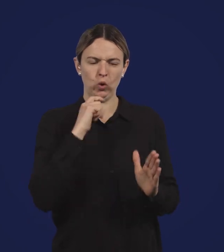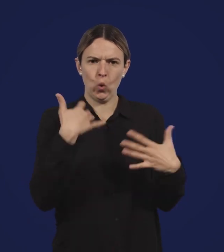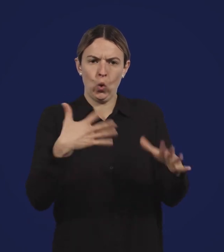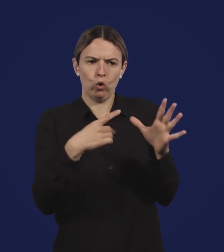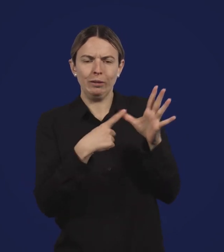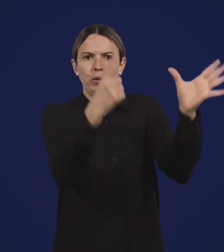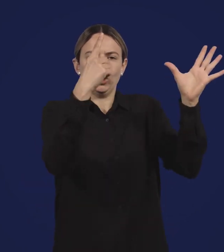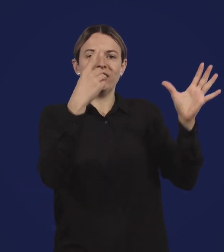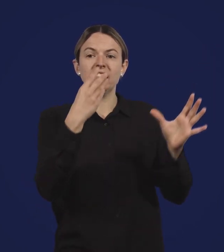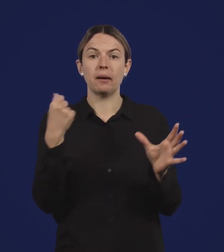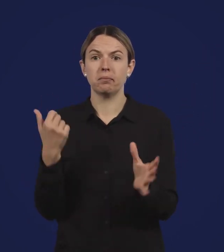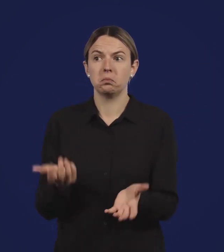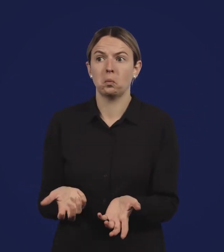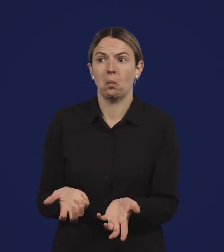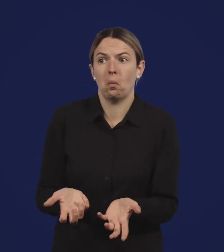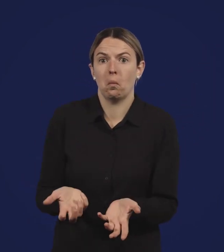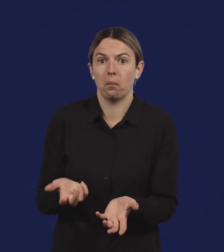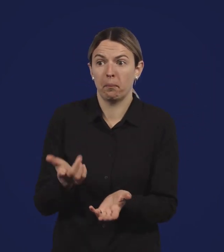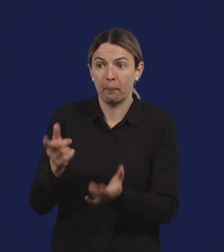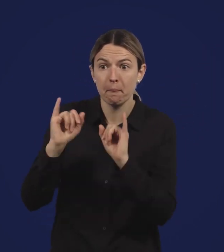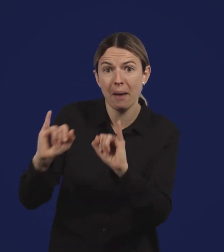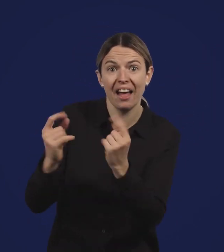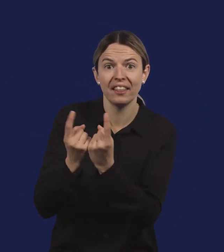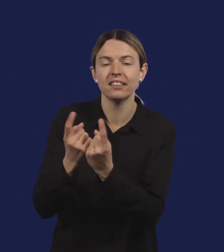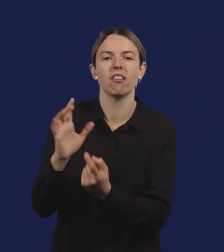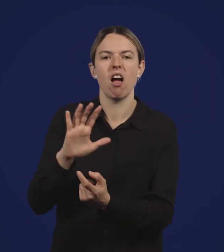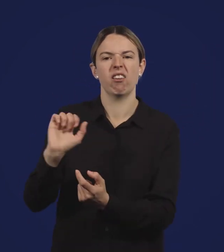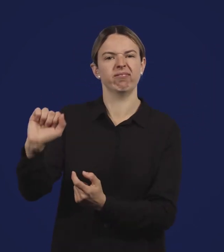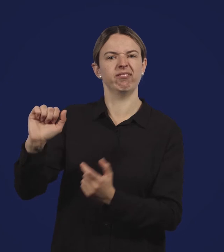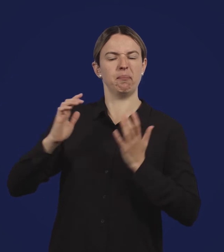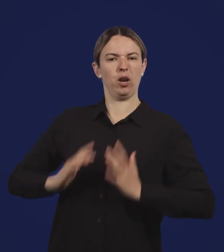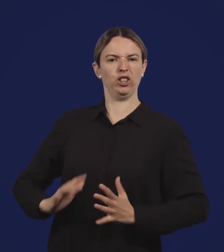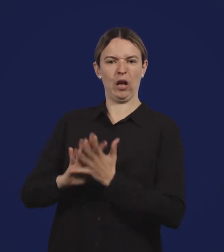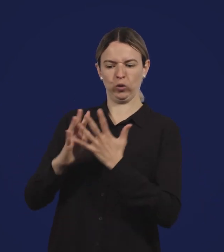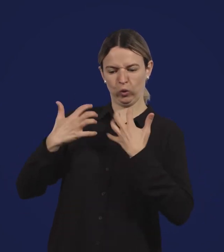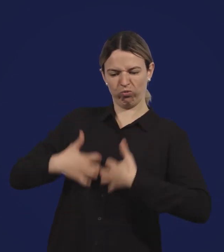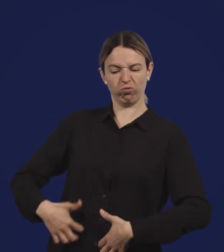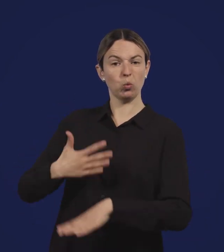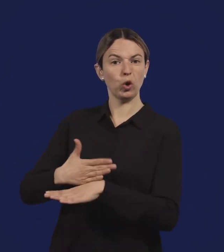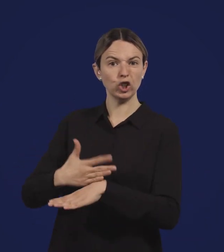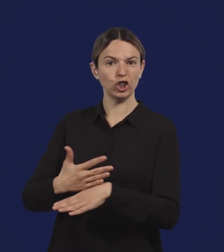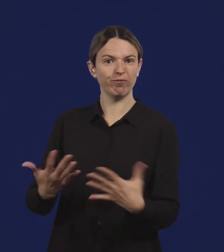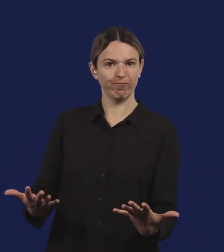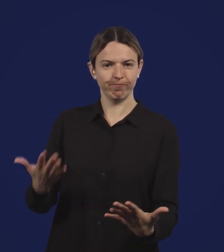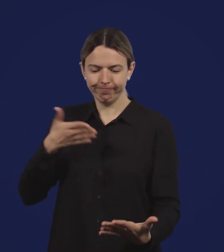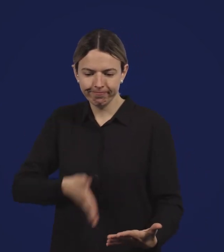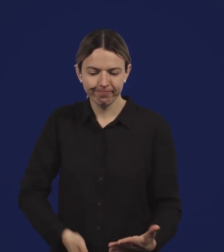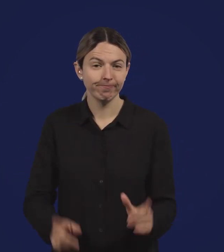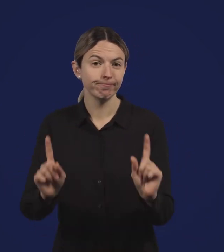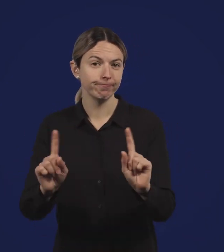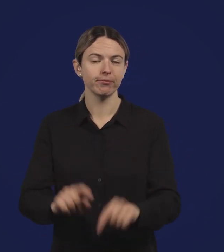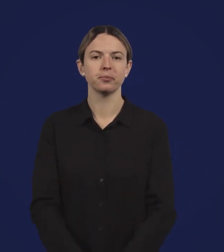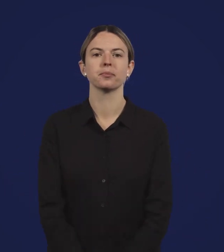Some people have strong reactions, and some feel very little. This isn't a bad thing, it's just the way their body works.